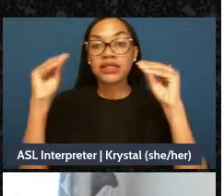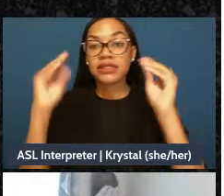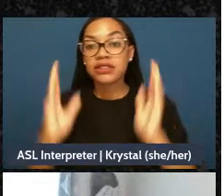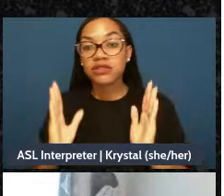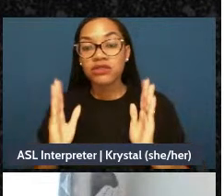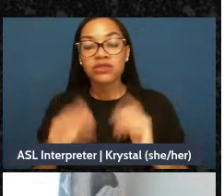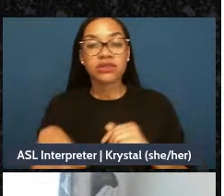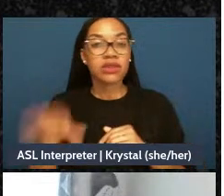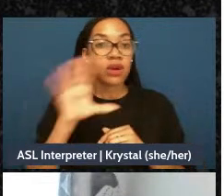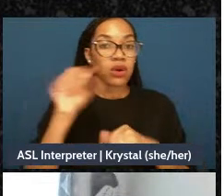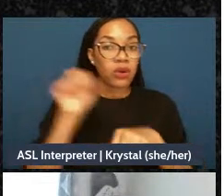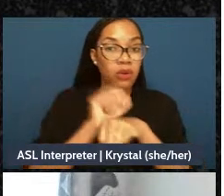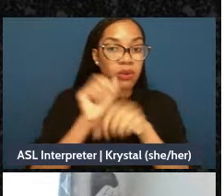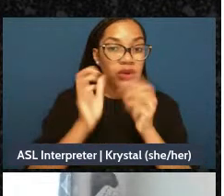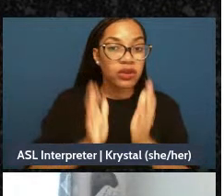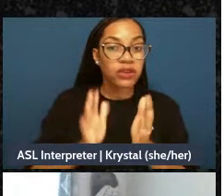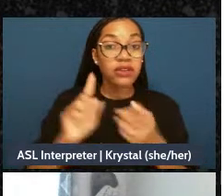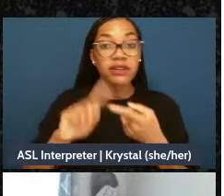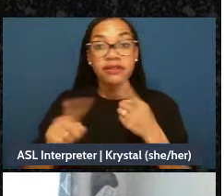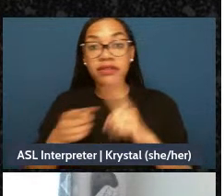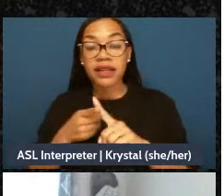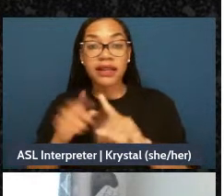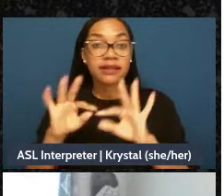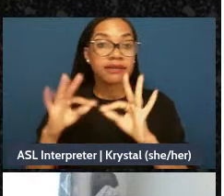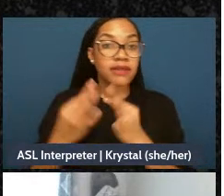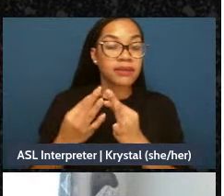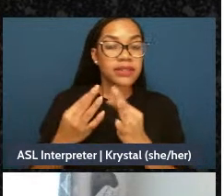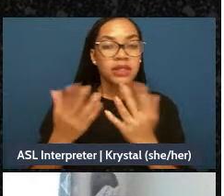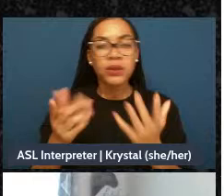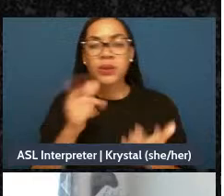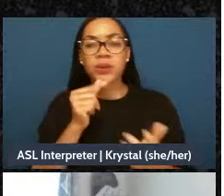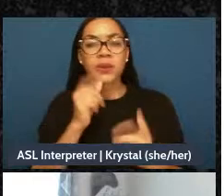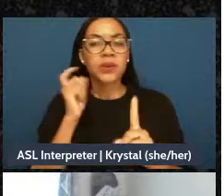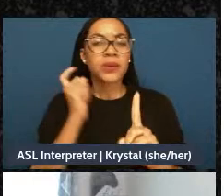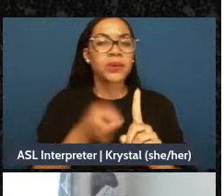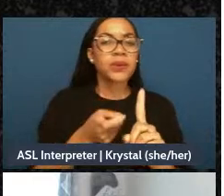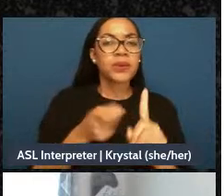I remember the first time that somebody called me fat in public, and I remember it was a teacher,